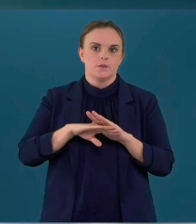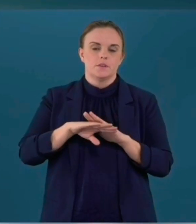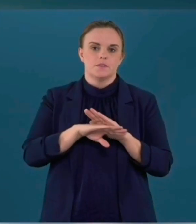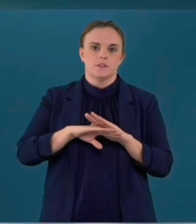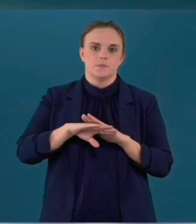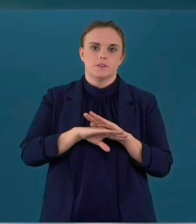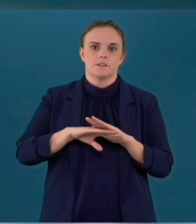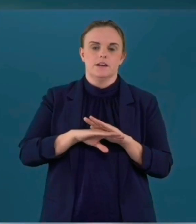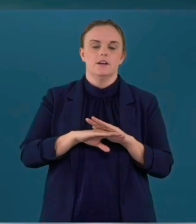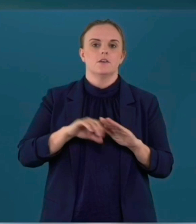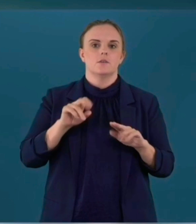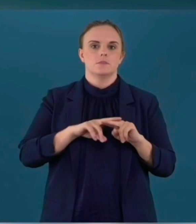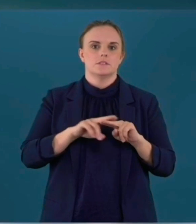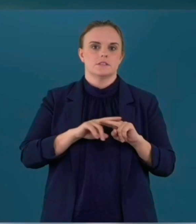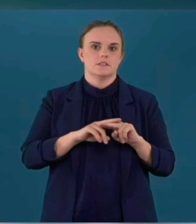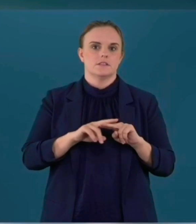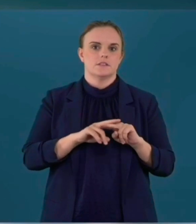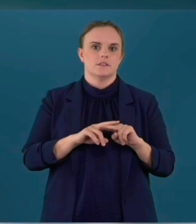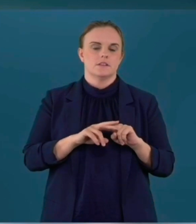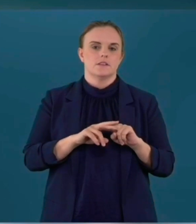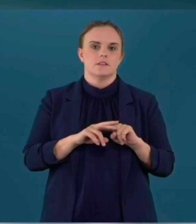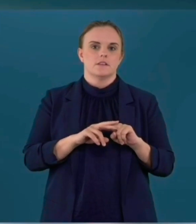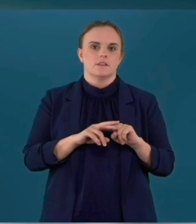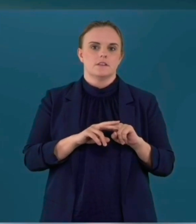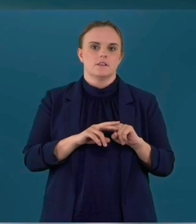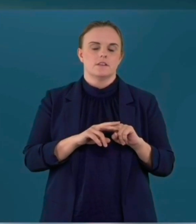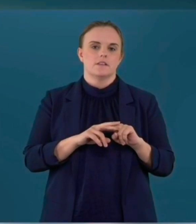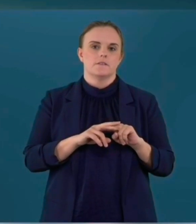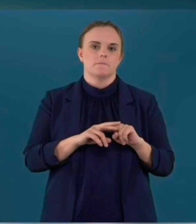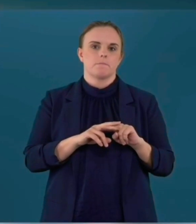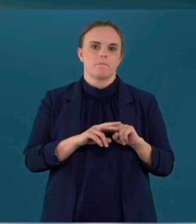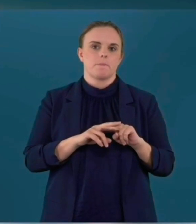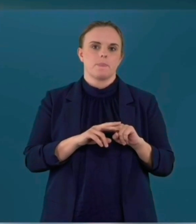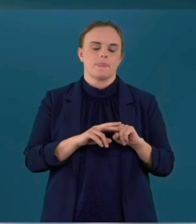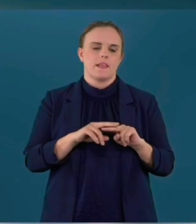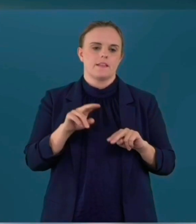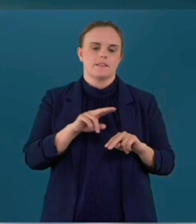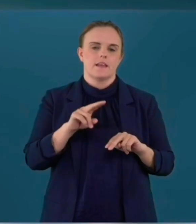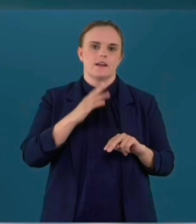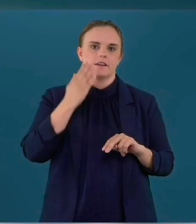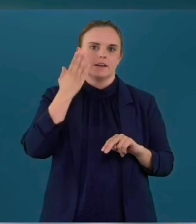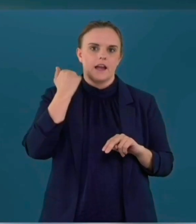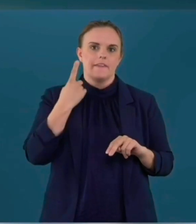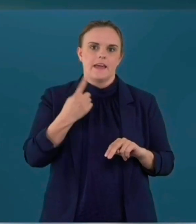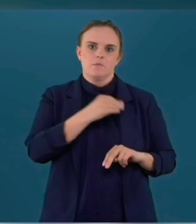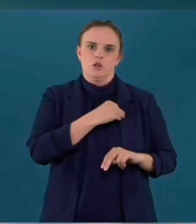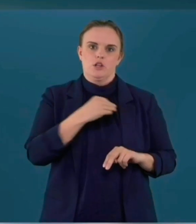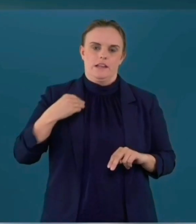when as an agency you use the phrase recommend do you mean something that